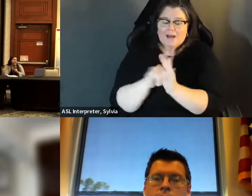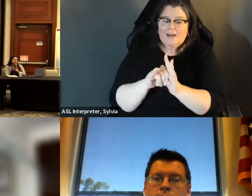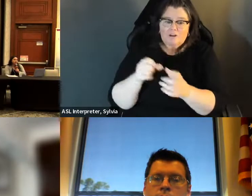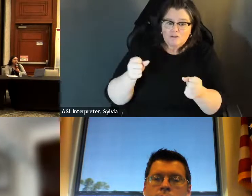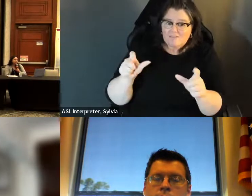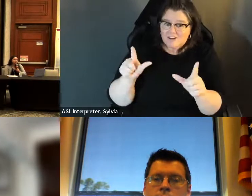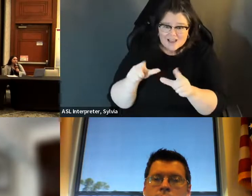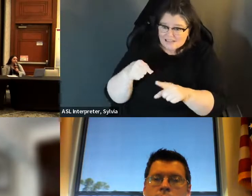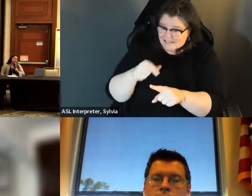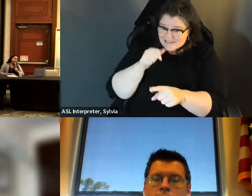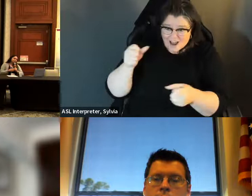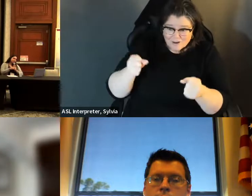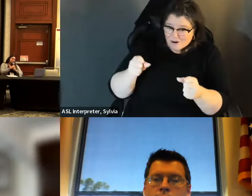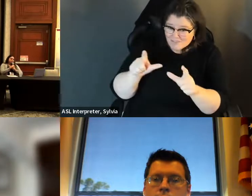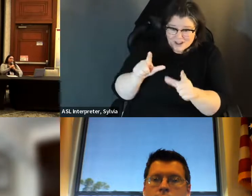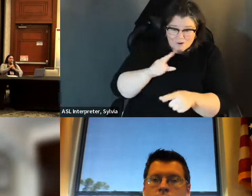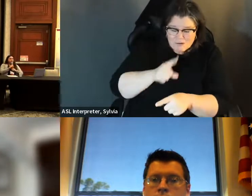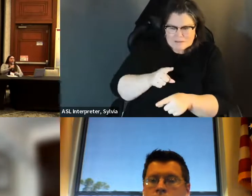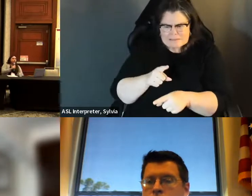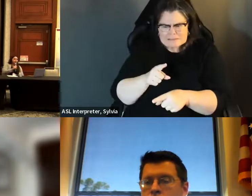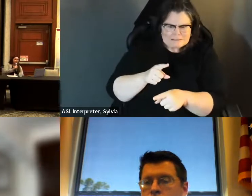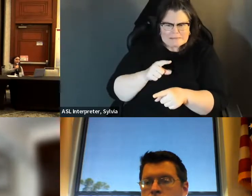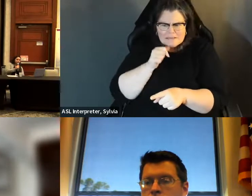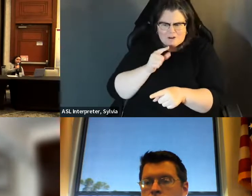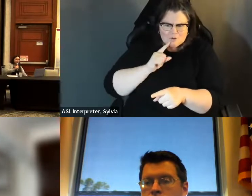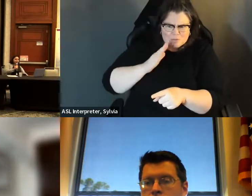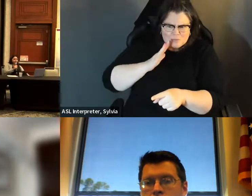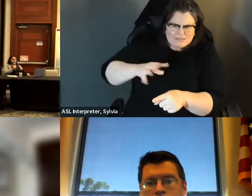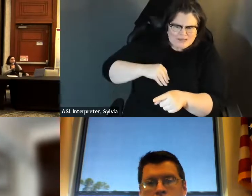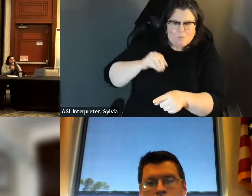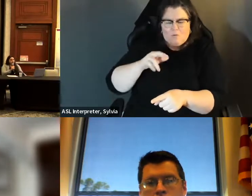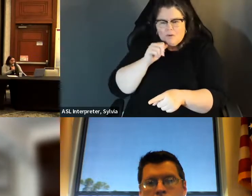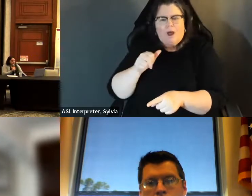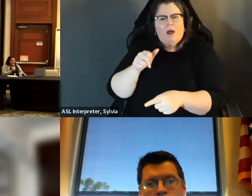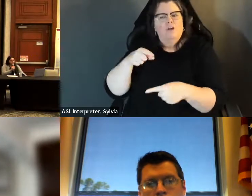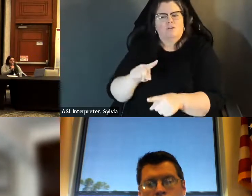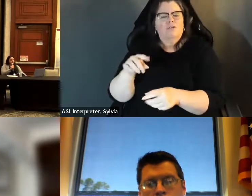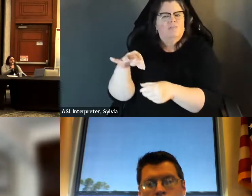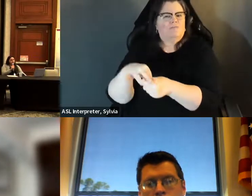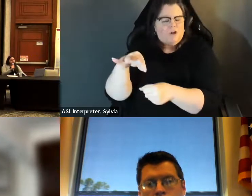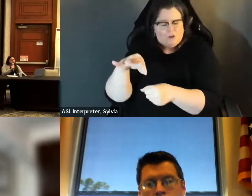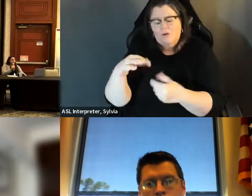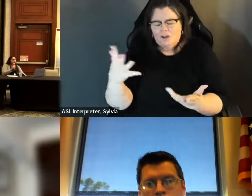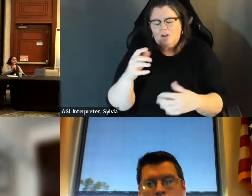intentionally voted with my college ID and my library card And my library card, and I did receive Some hash at the polls. and I did receive some hesitation at the polls. So so just wanted to test it out. So it's real.